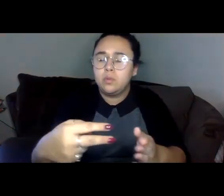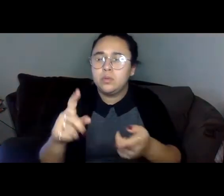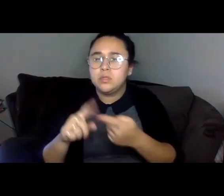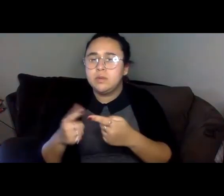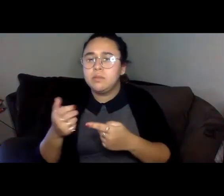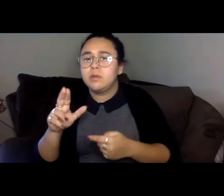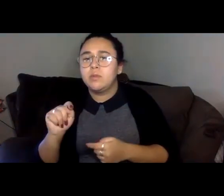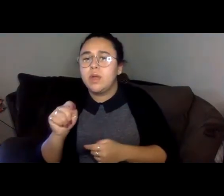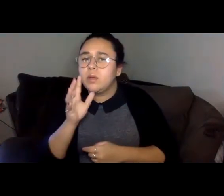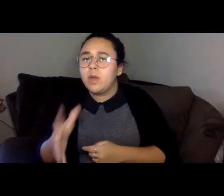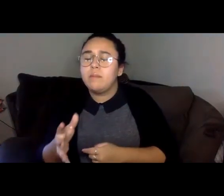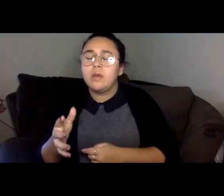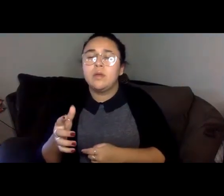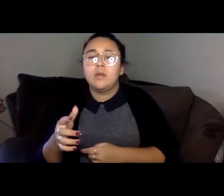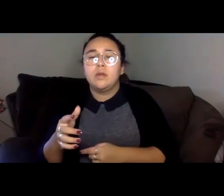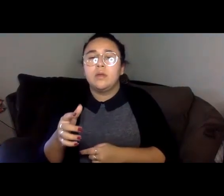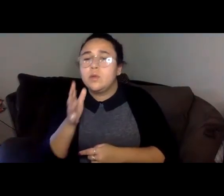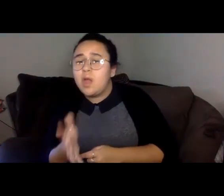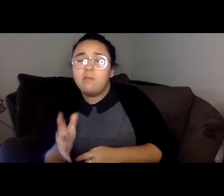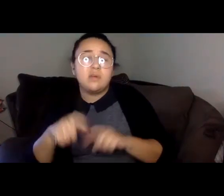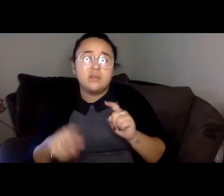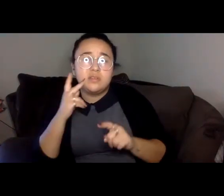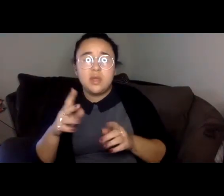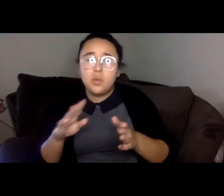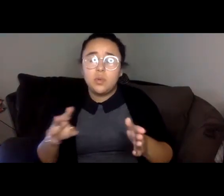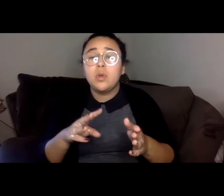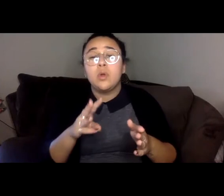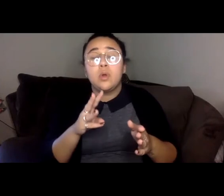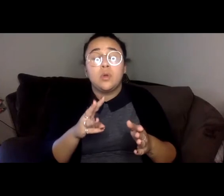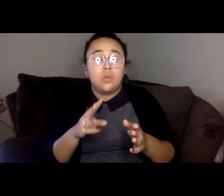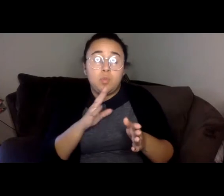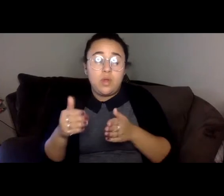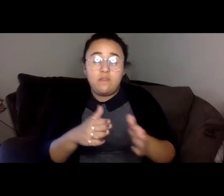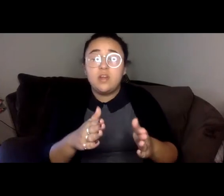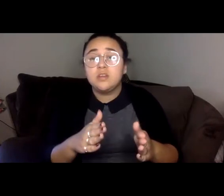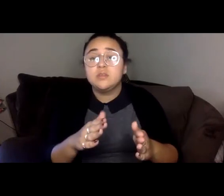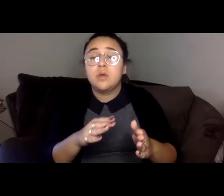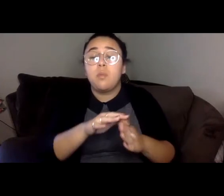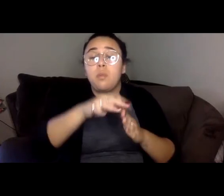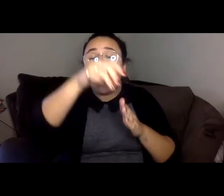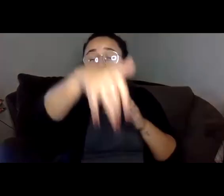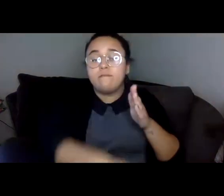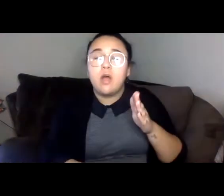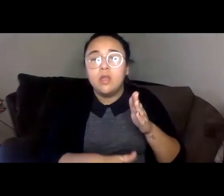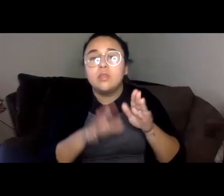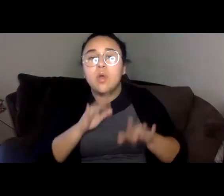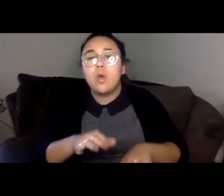All rivers lead to waterfalls, or to the ocean so I imagined my great grandfather was transported somewhere, no one could follow him.